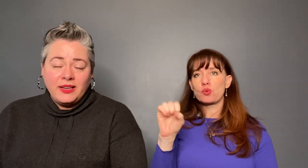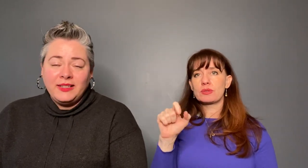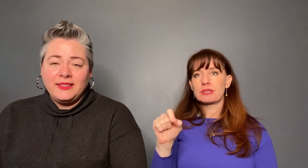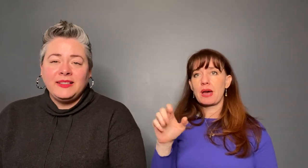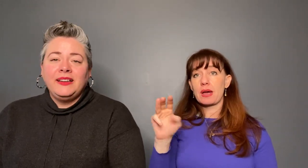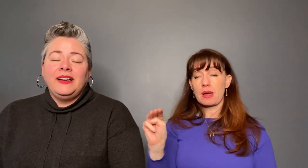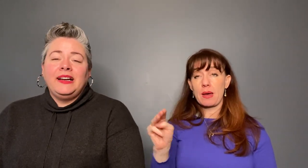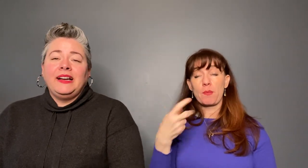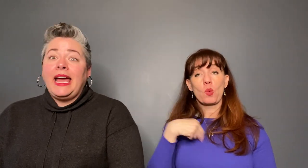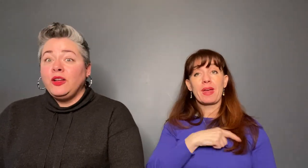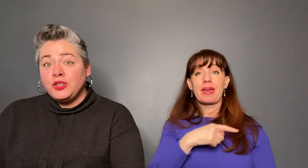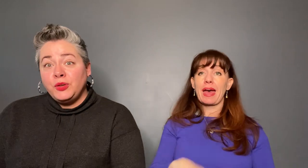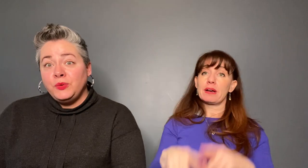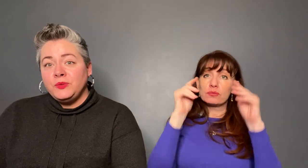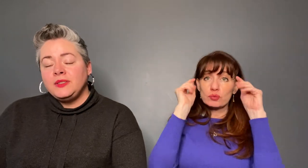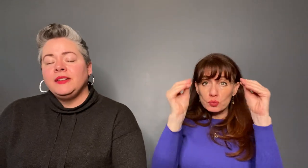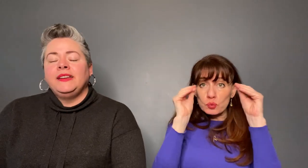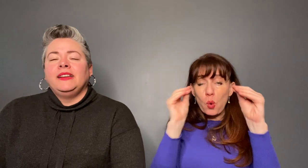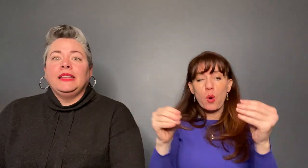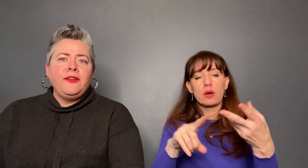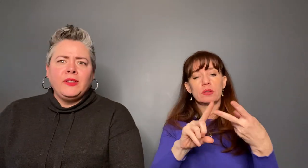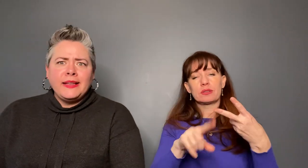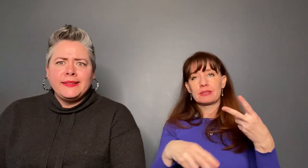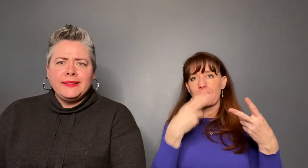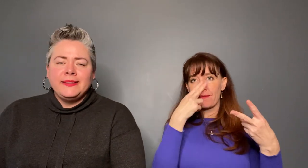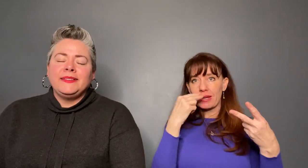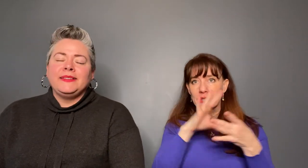stories, how to's, life lessons.